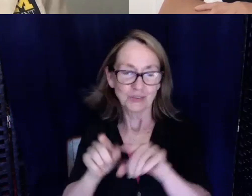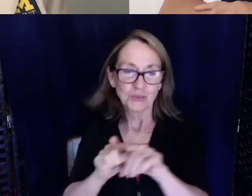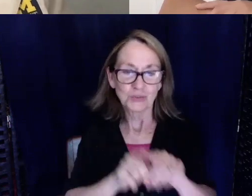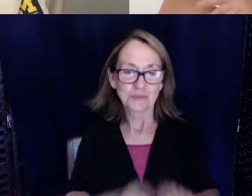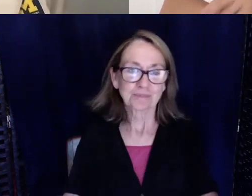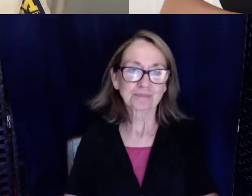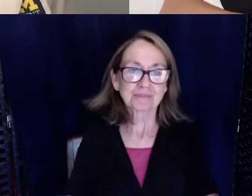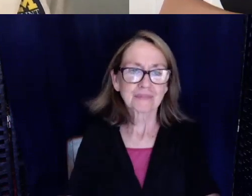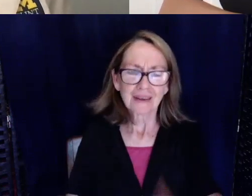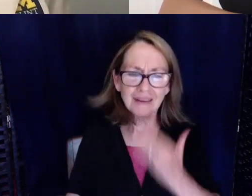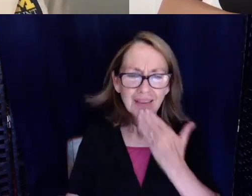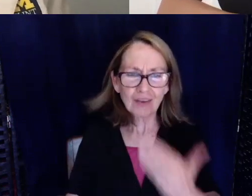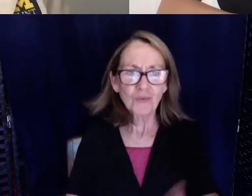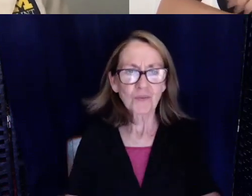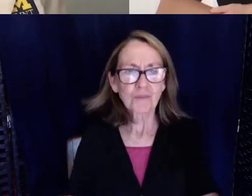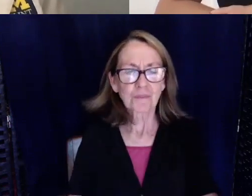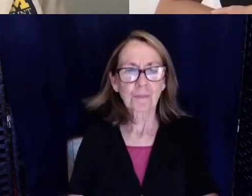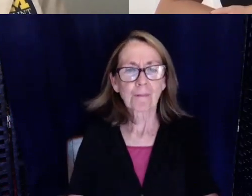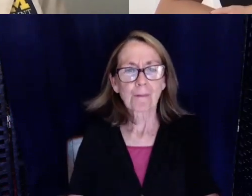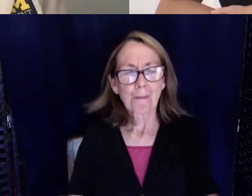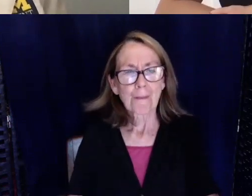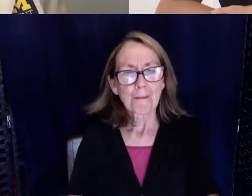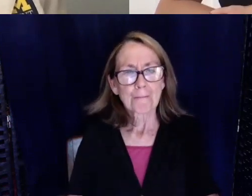Thank you for that. Thank you for sharing that.